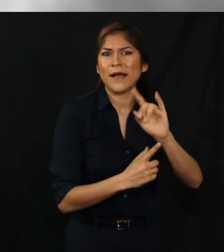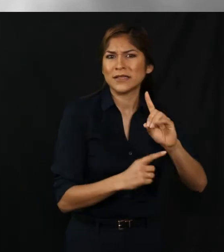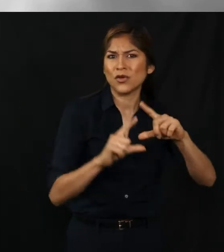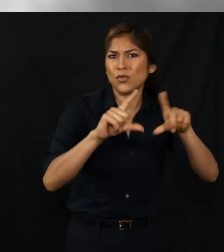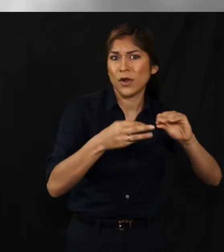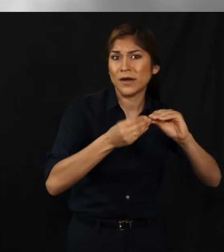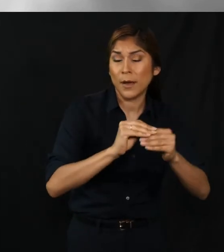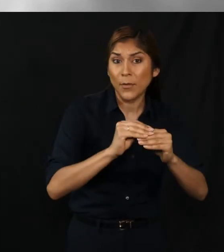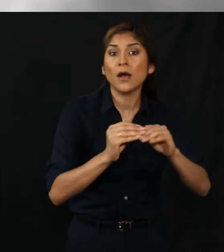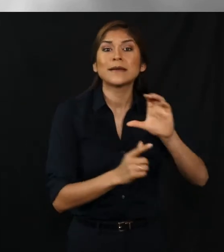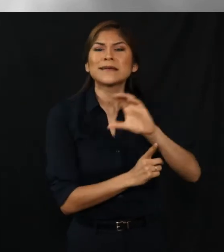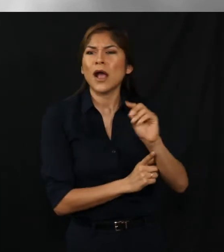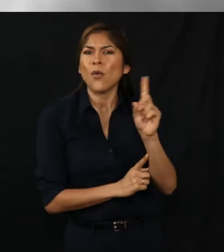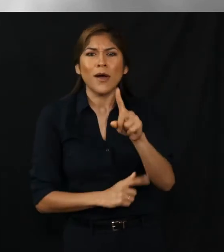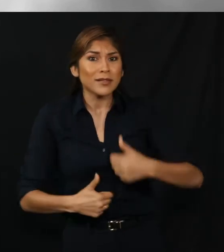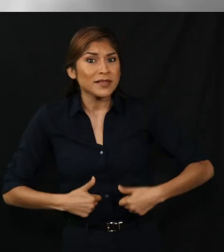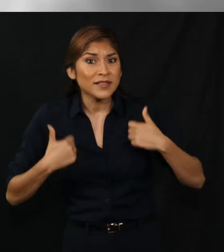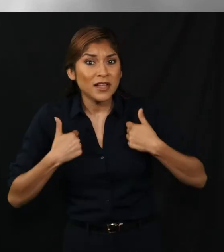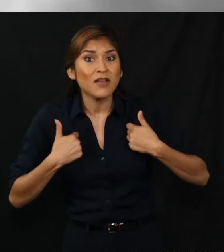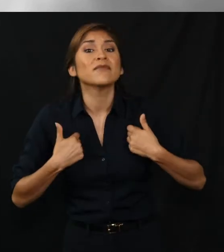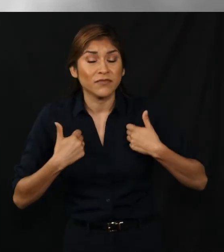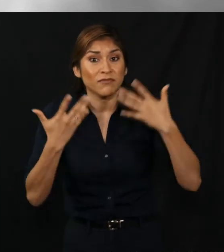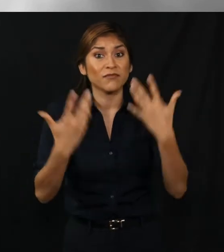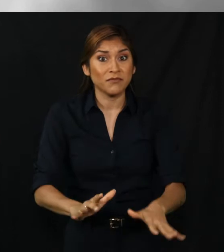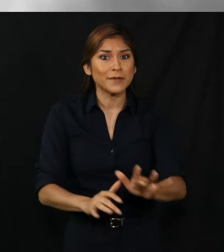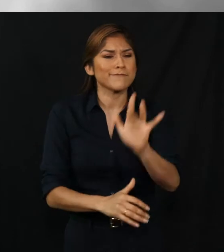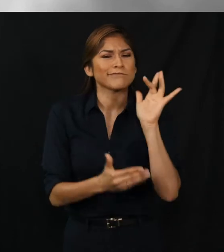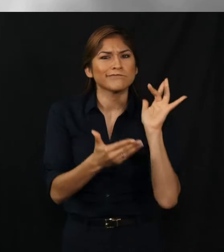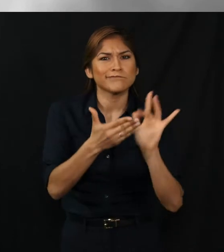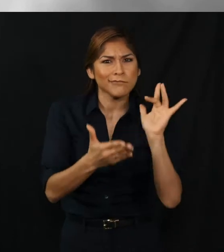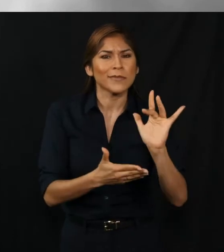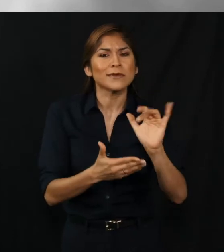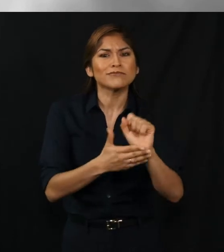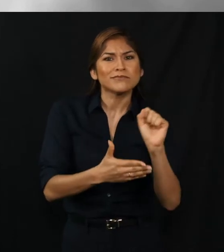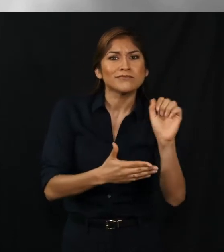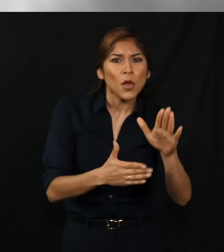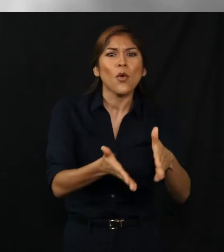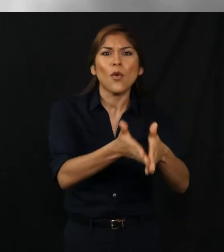and county where you live to make your request to receive an absentee ballot mailed to you.